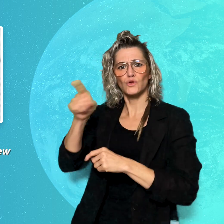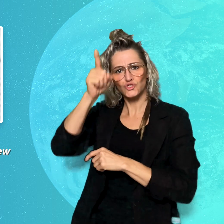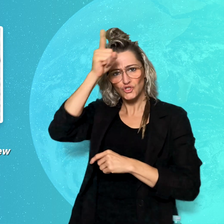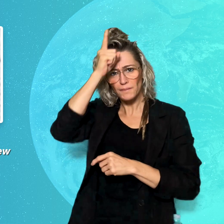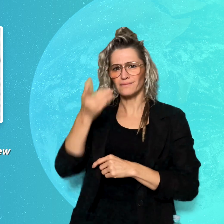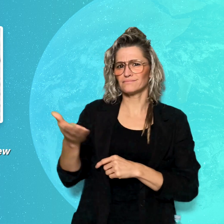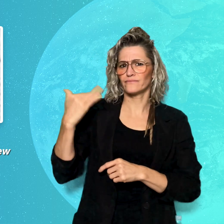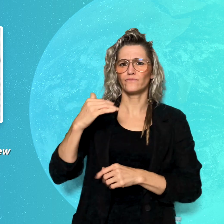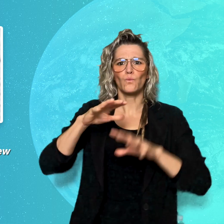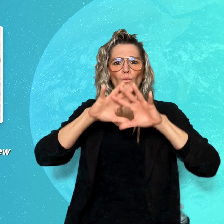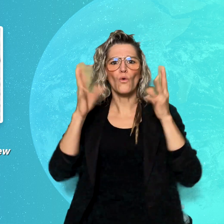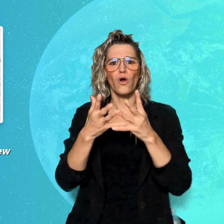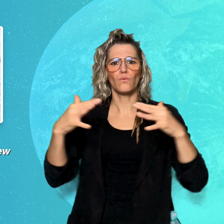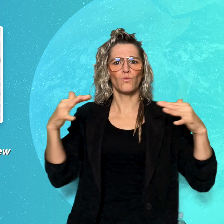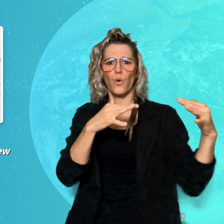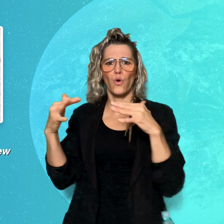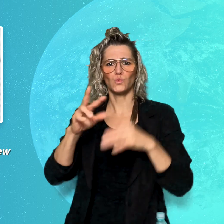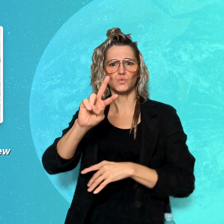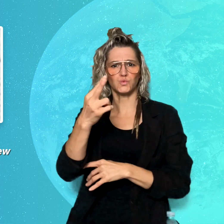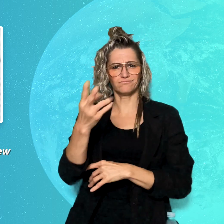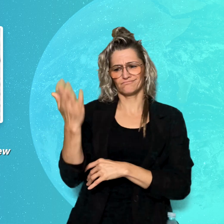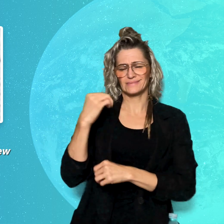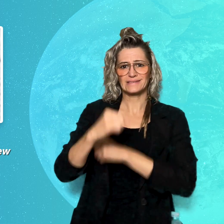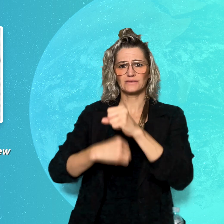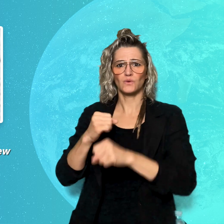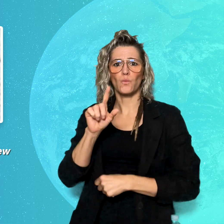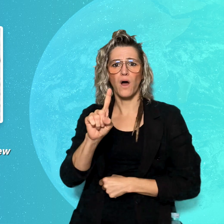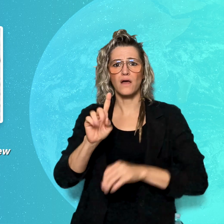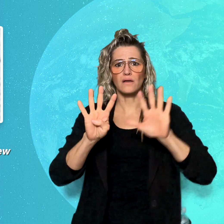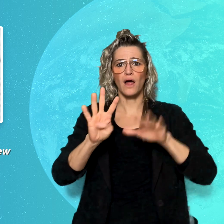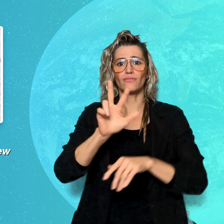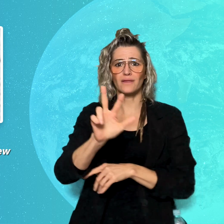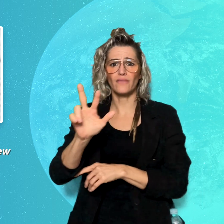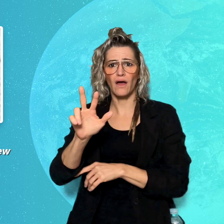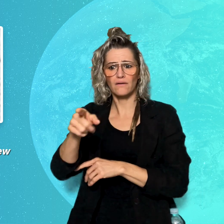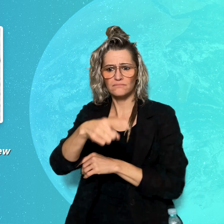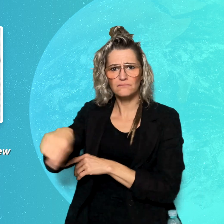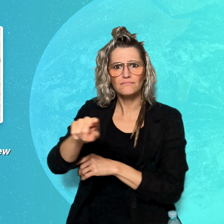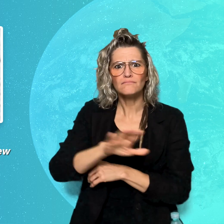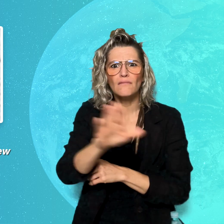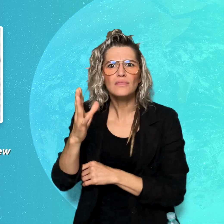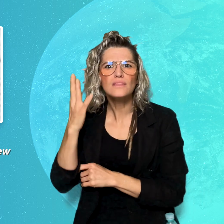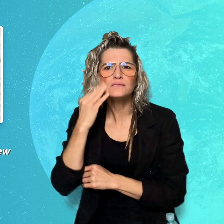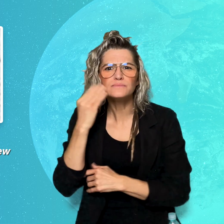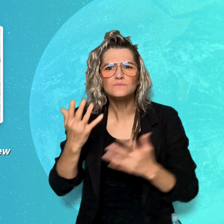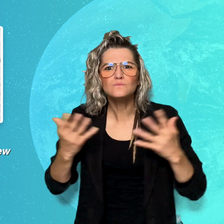in Germany during World War II in 1933. The screenplay,